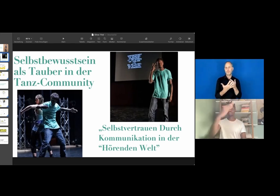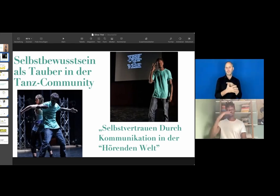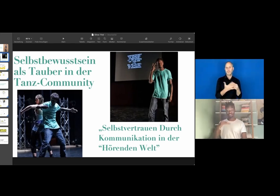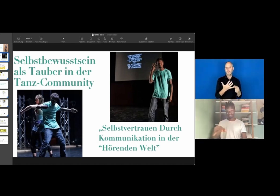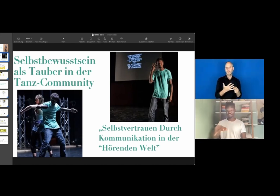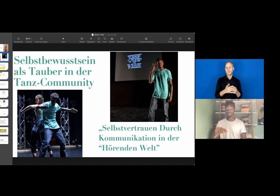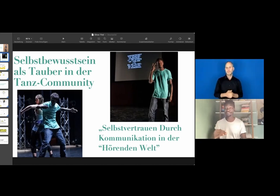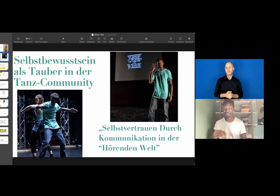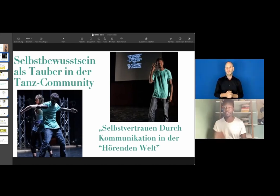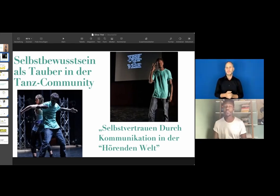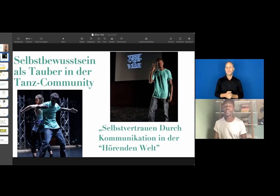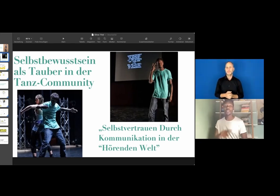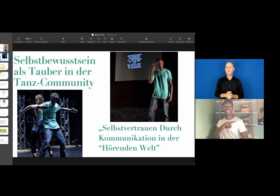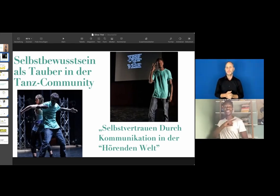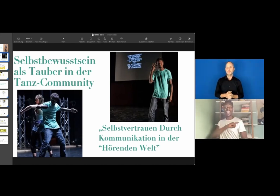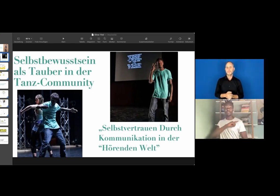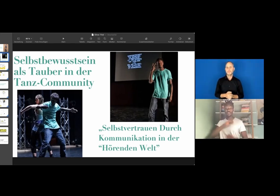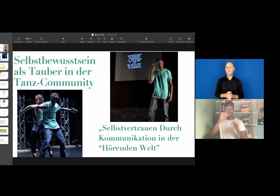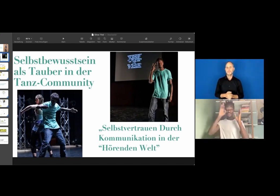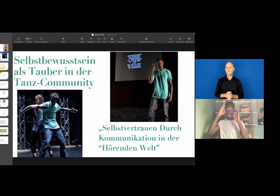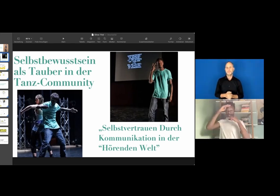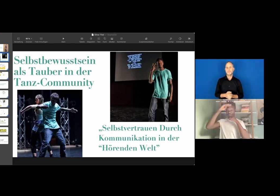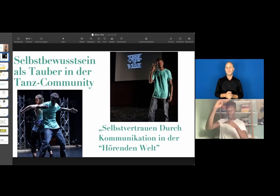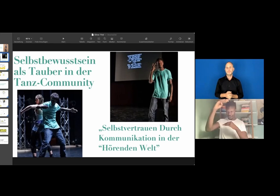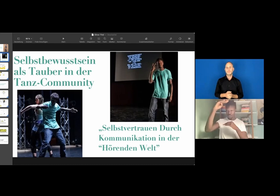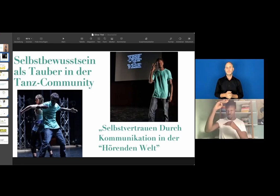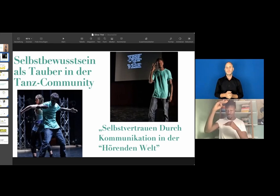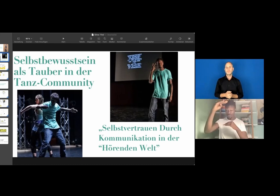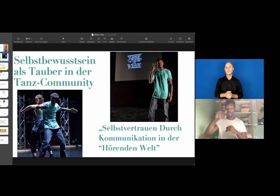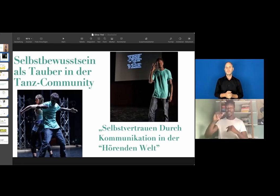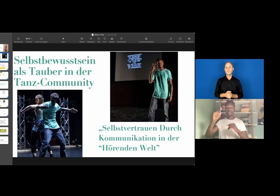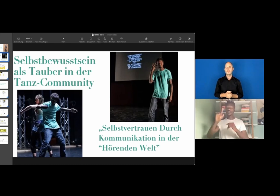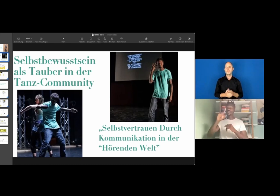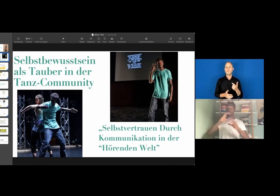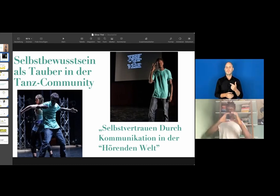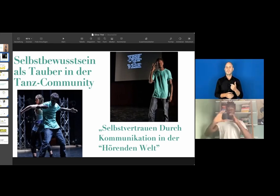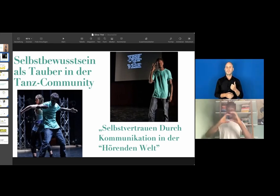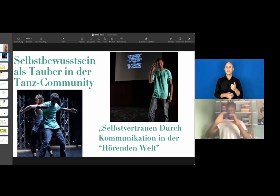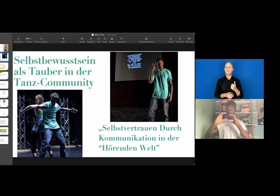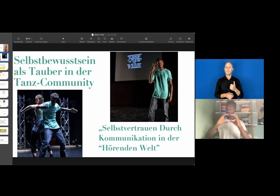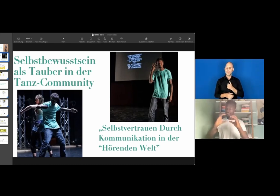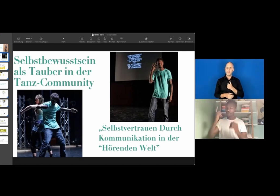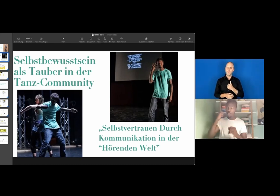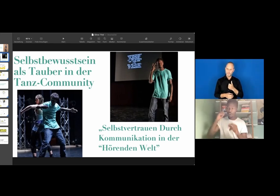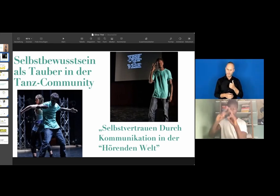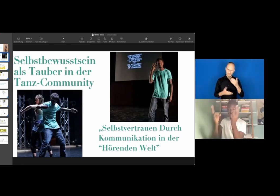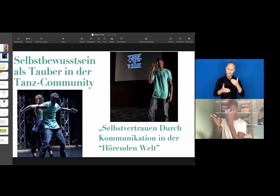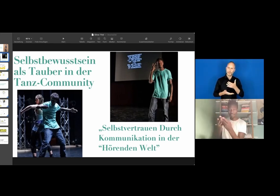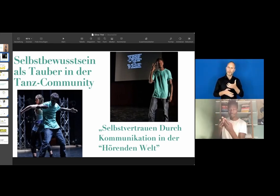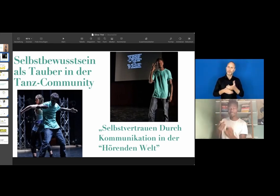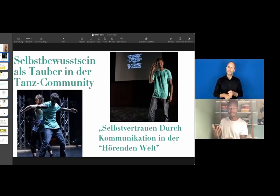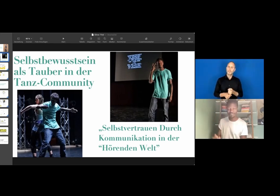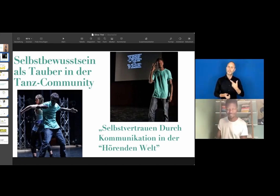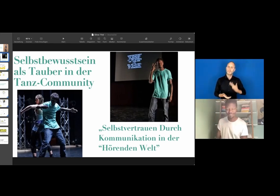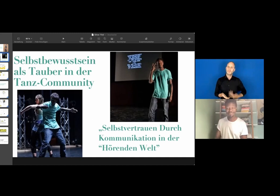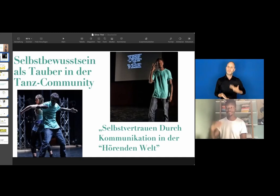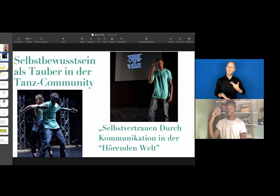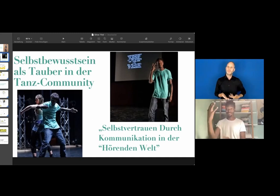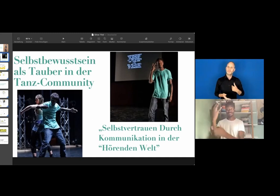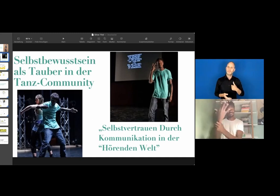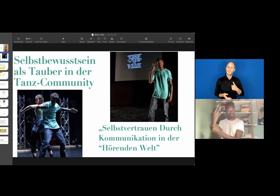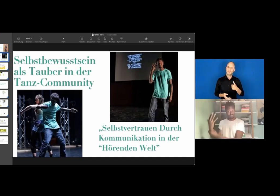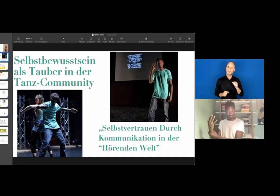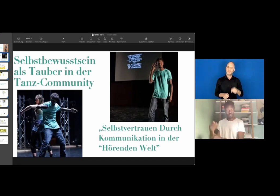So, if you see the other picture that is displayed here, it refers to the hearing world.